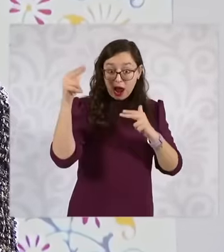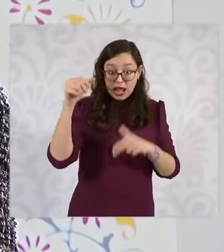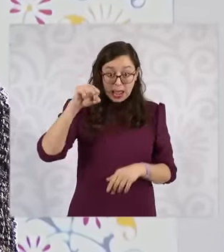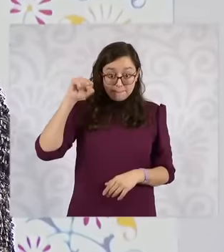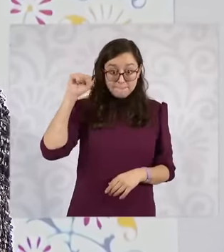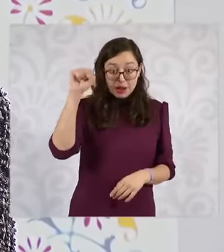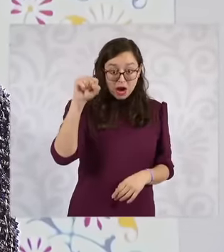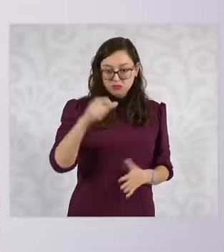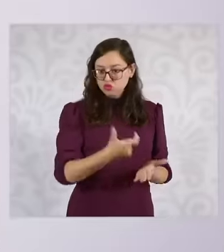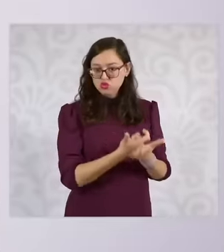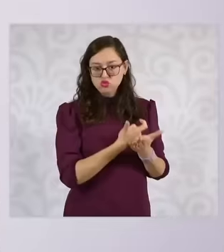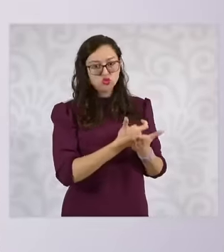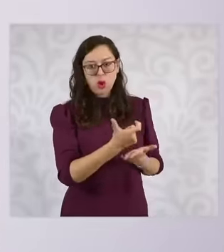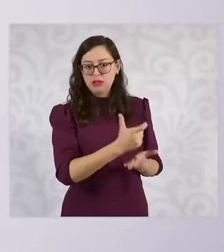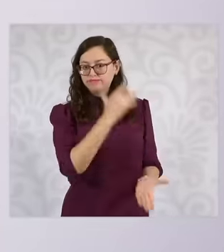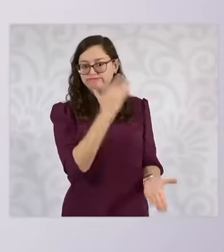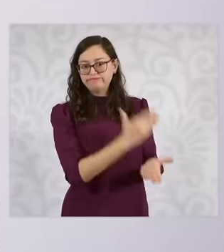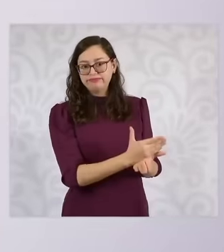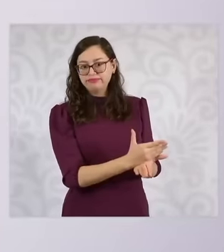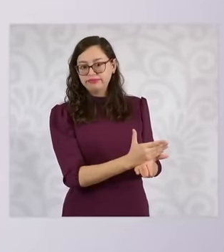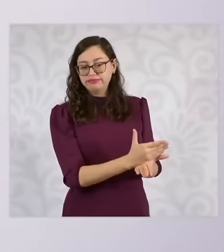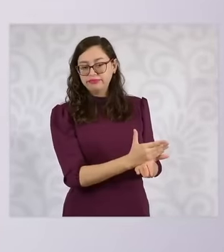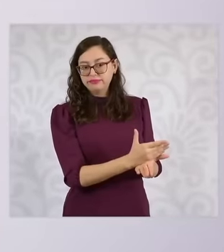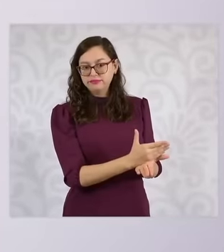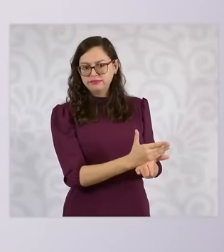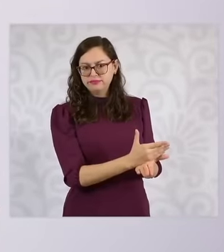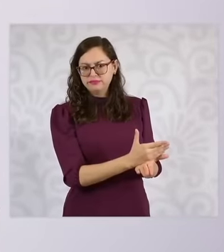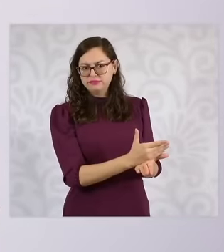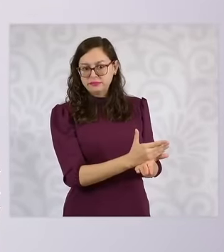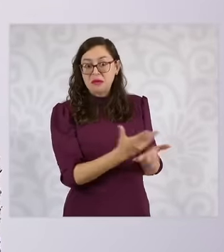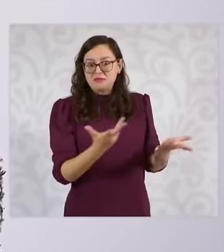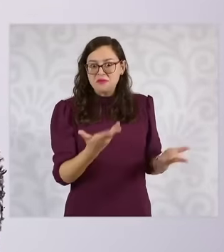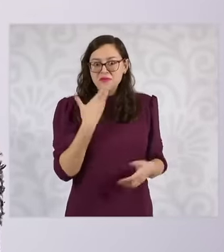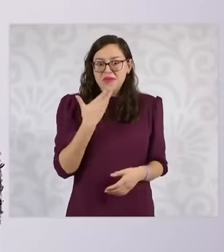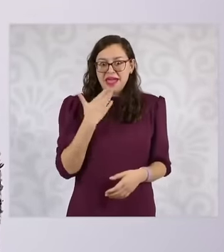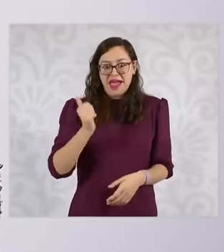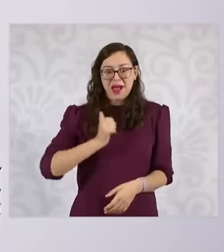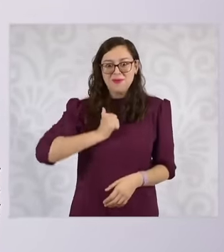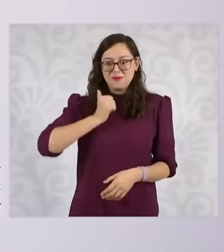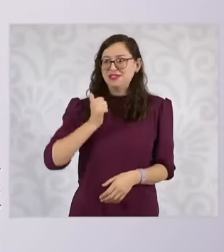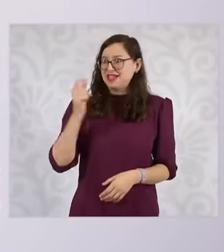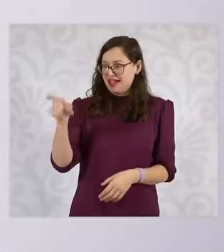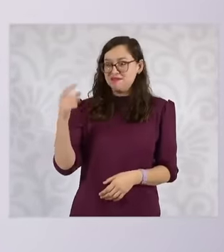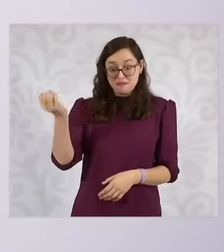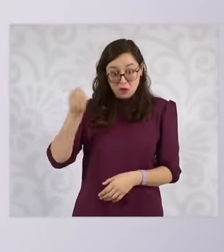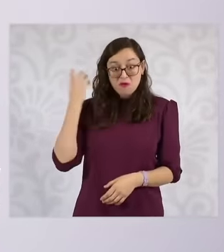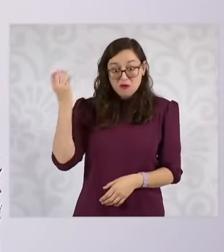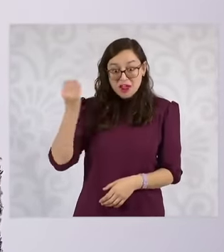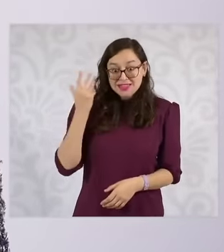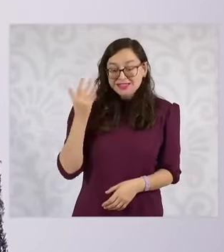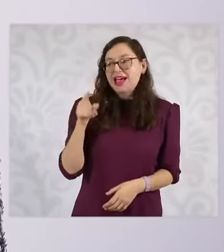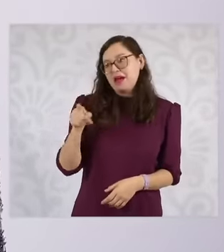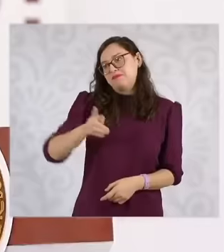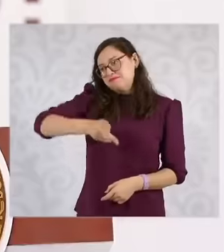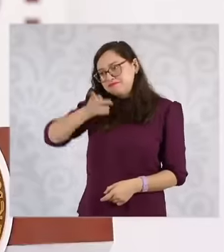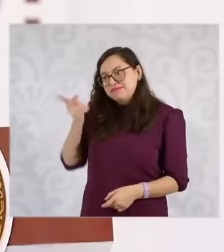so it would be very good if they responded to the people of Mexico because they receive a salary